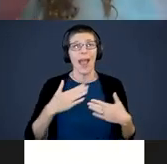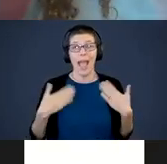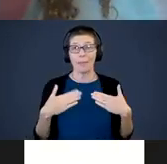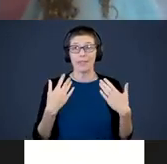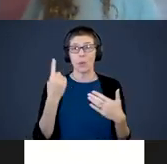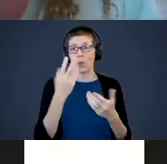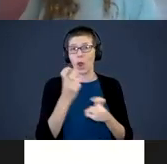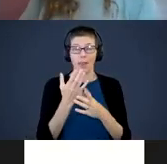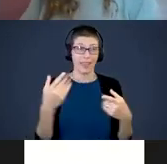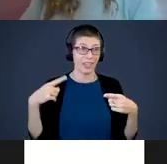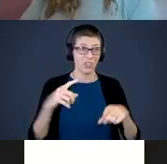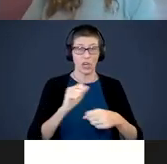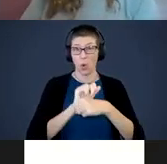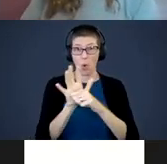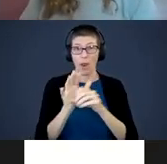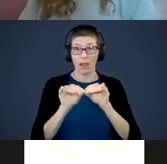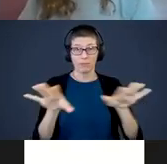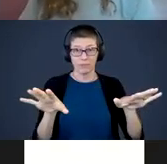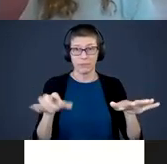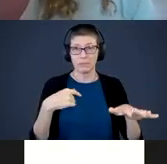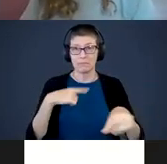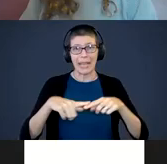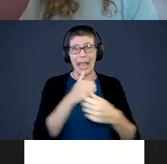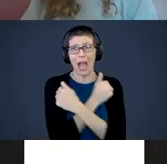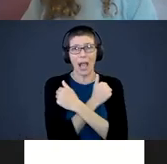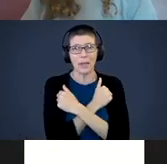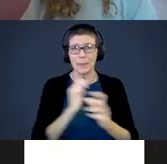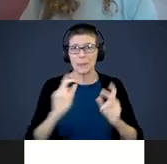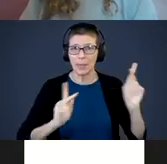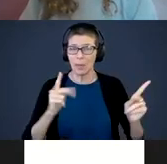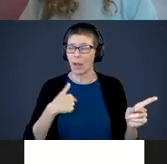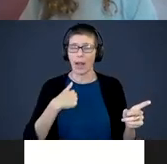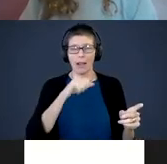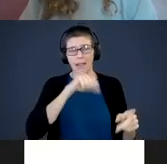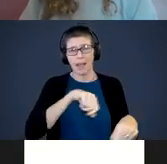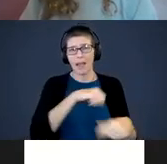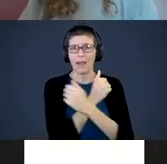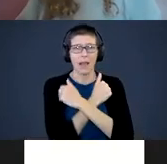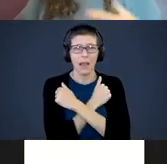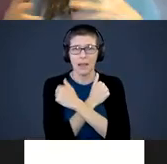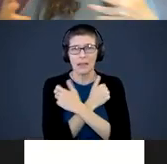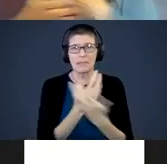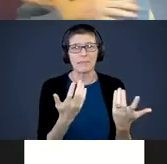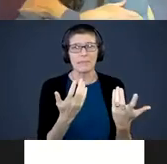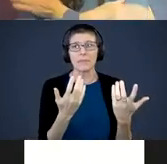Corona virus is that you can’t hug people. I’m a hugger. Missing out on the touch